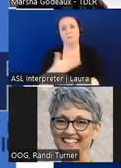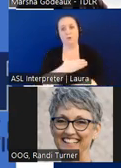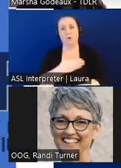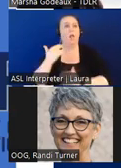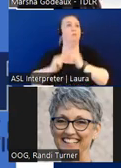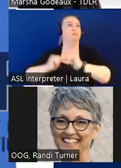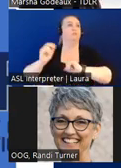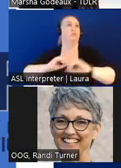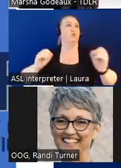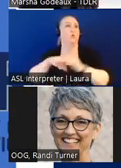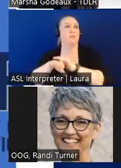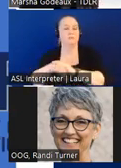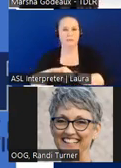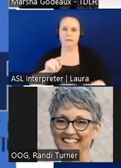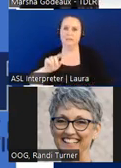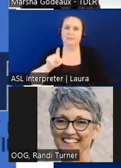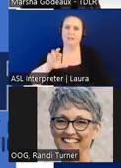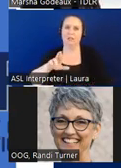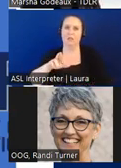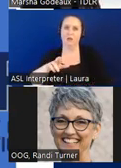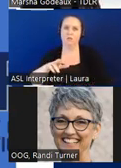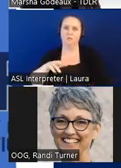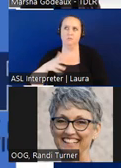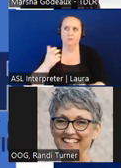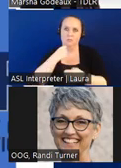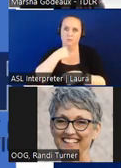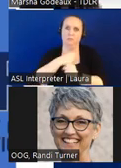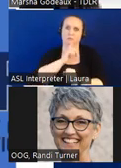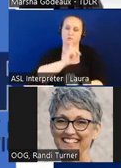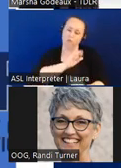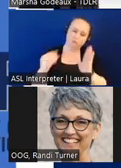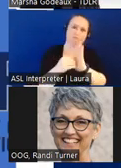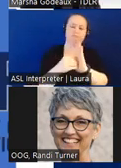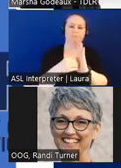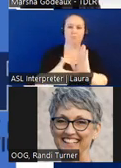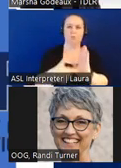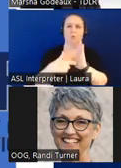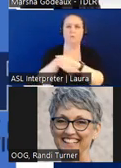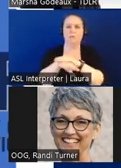tdlr's being proactive and putting the requirements in of accessibility in the 2022 tasks